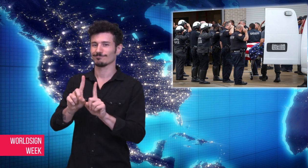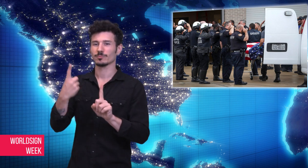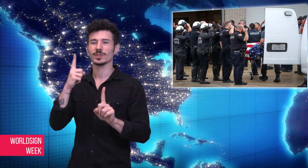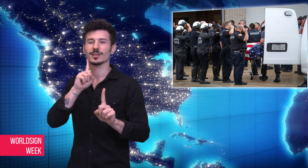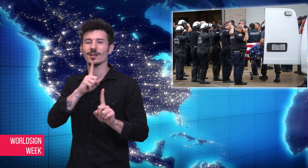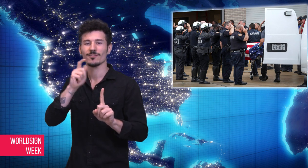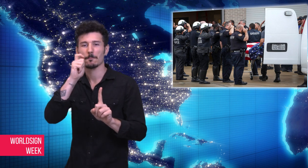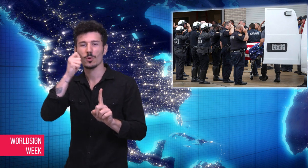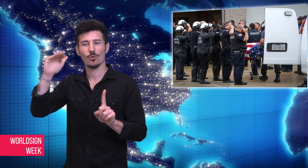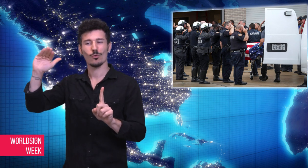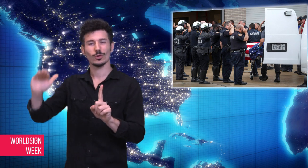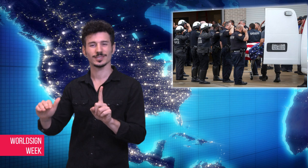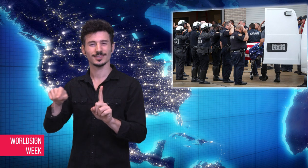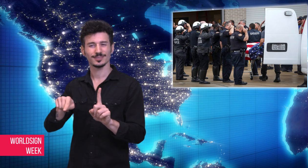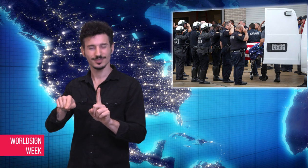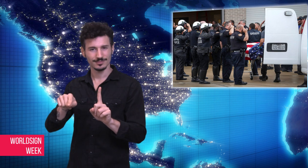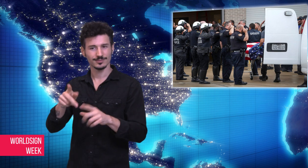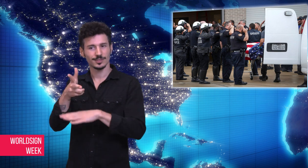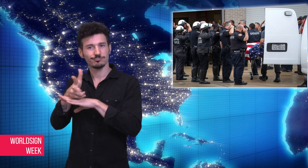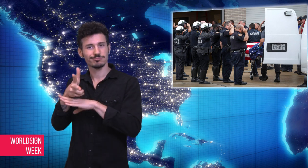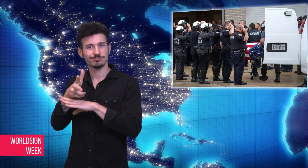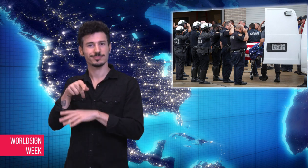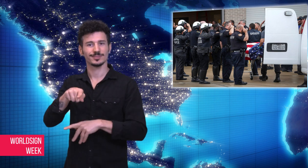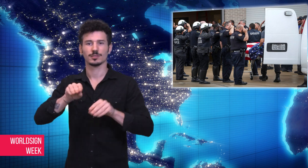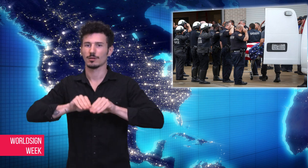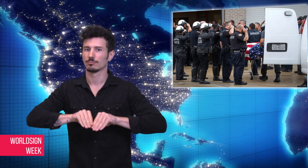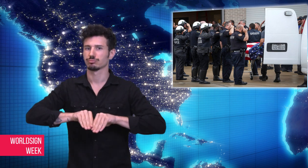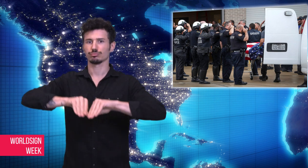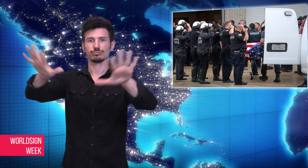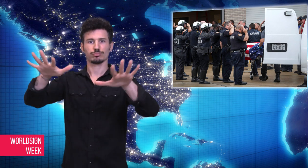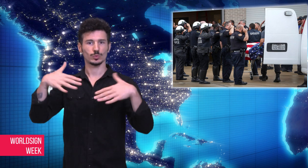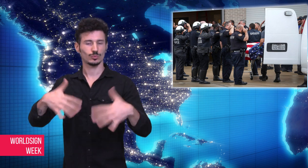interacting with a Deaf boy went viral.